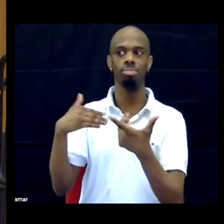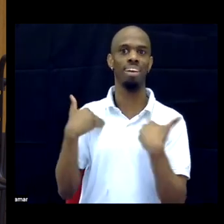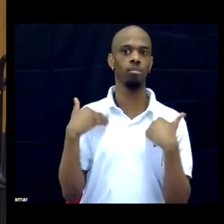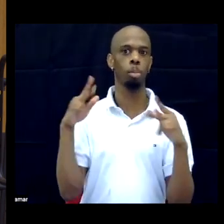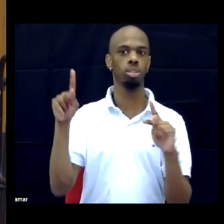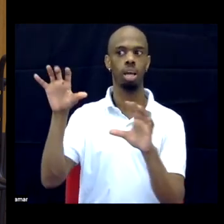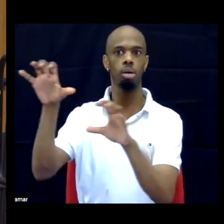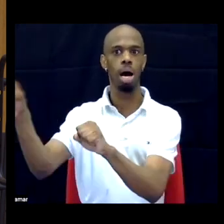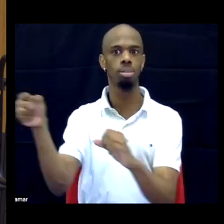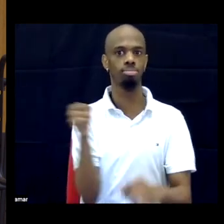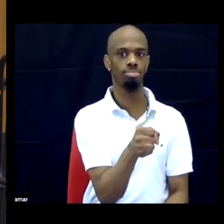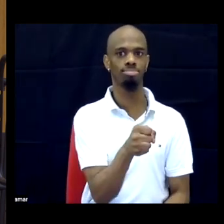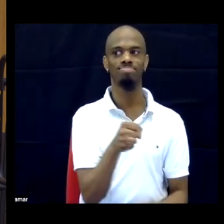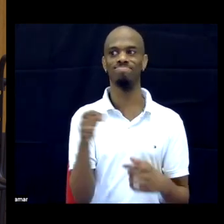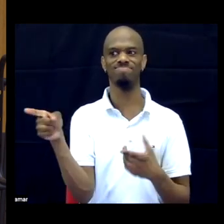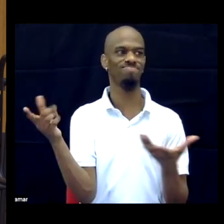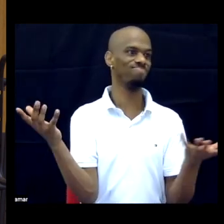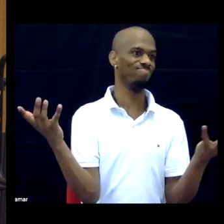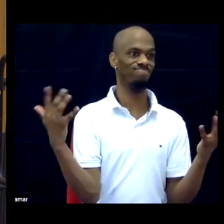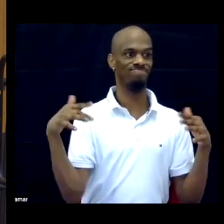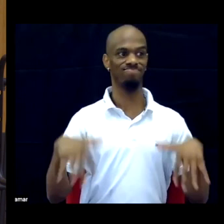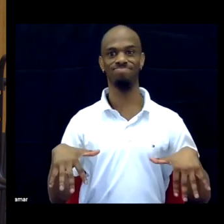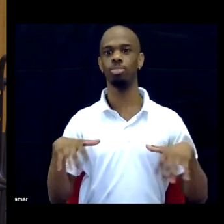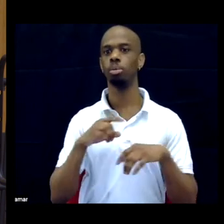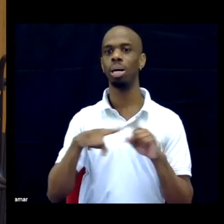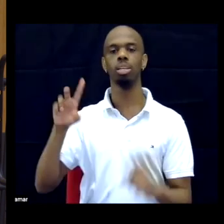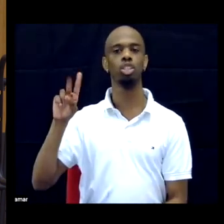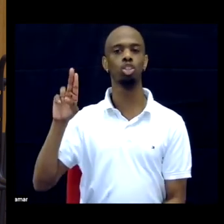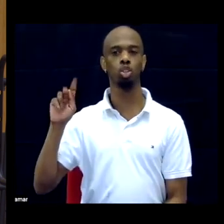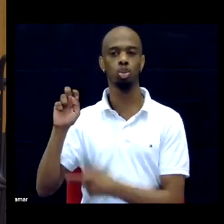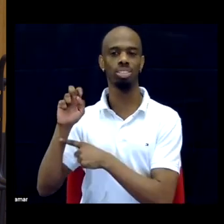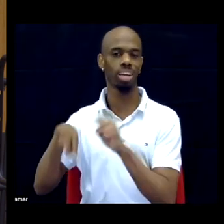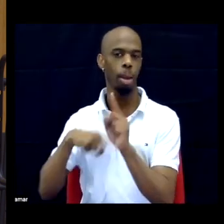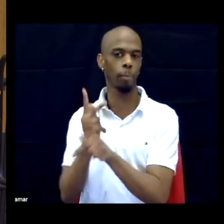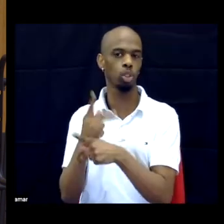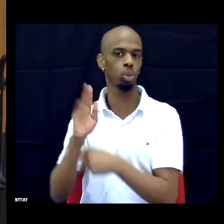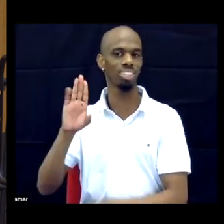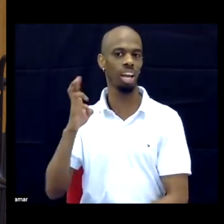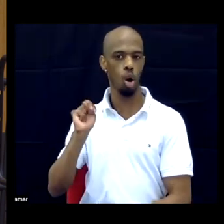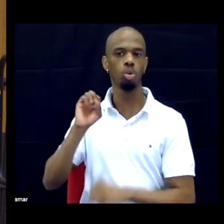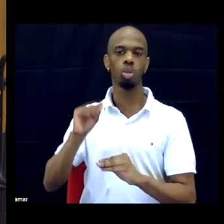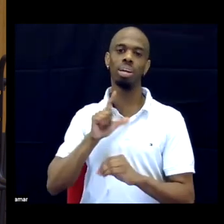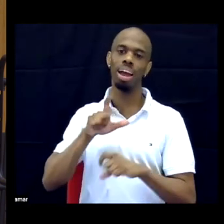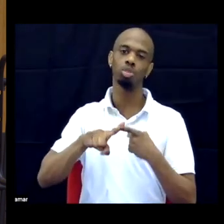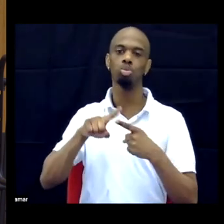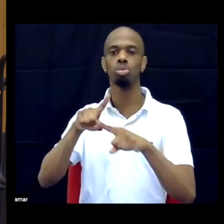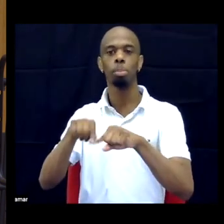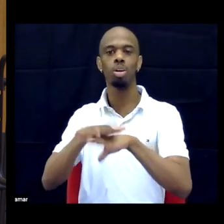make it happen. But it's something that is outside of Duke's ability to produce their own, so they have to rely on someone else doing it.